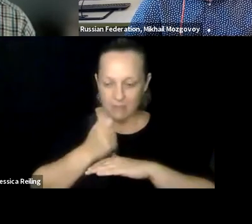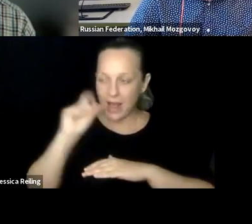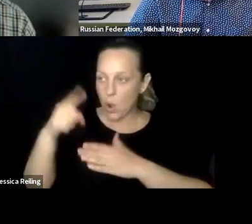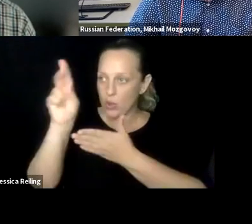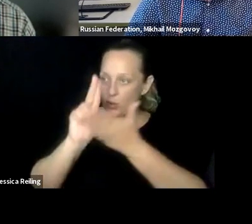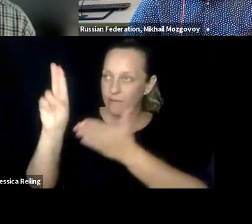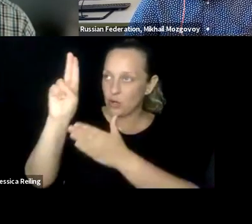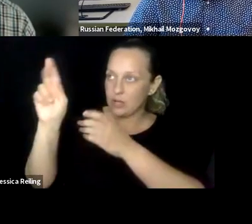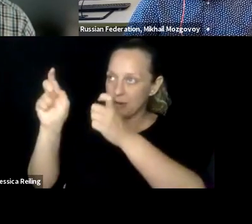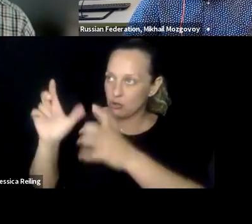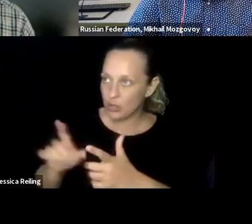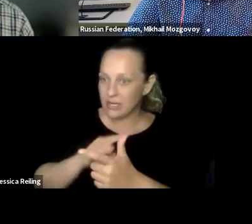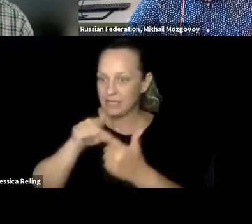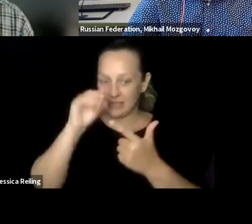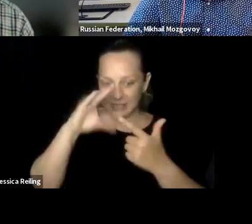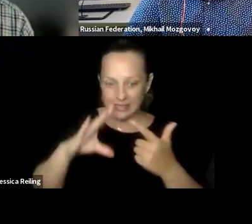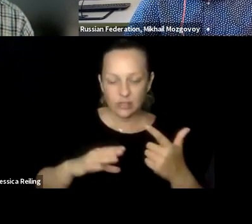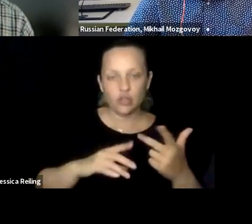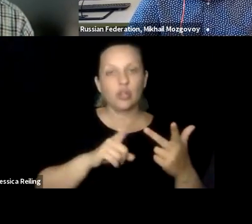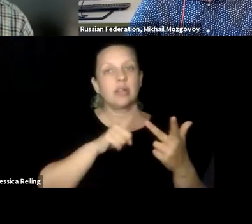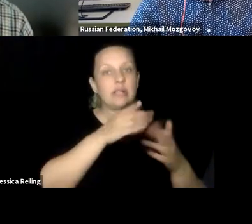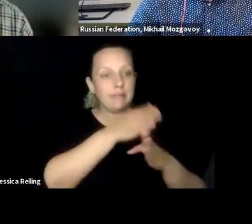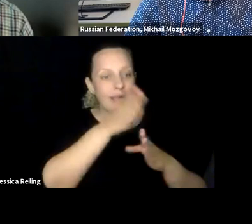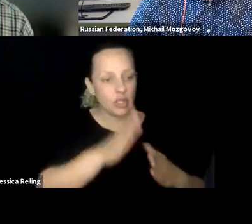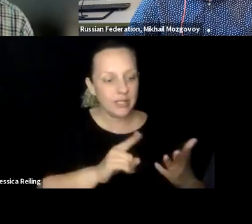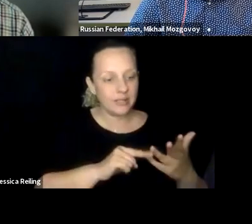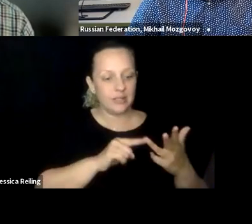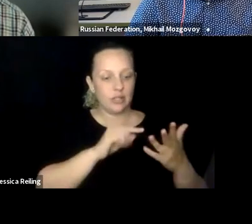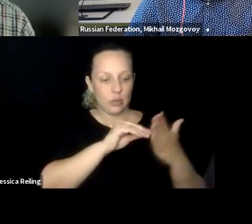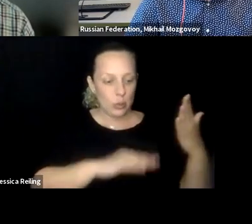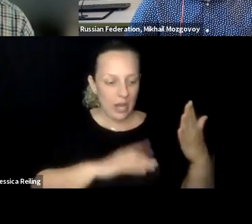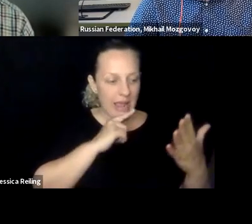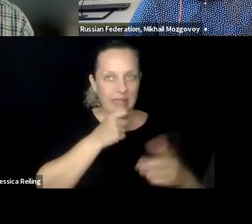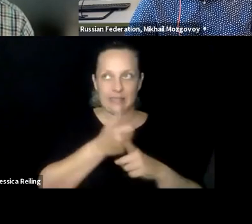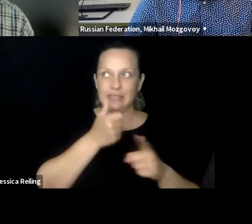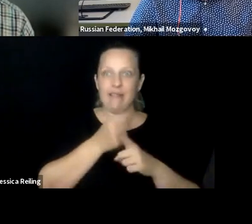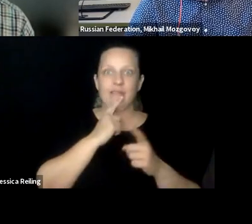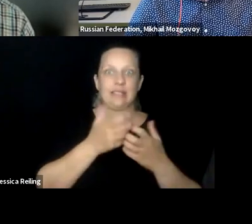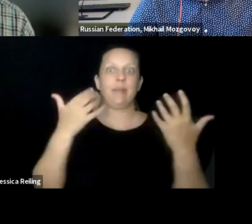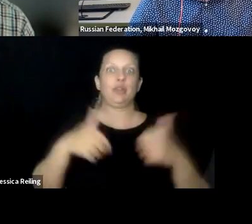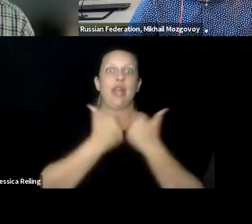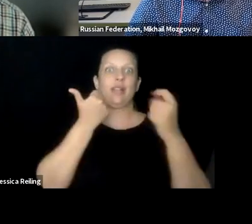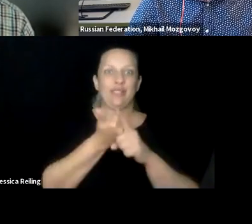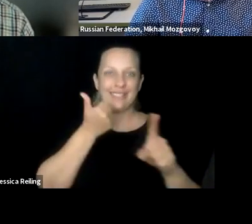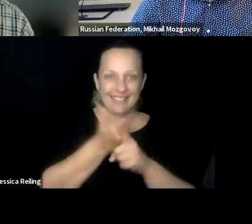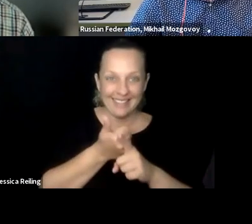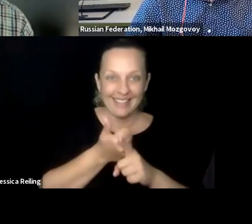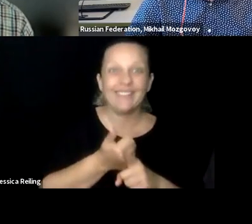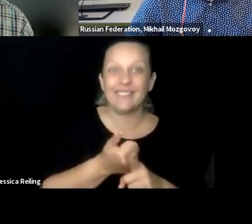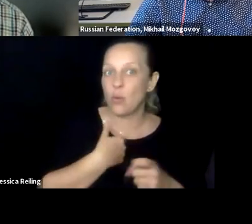such tools requires consolidation of not only university administration, teachers, but also